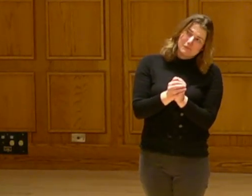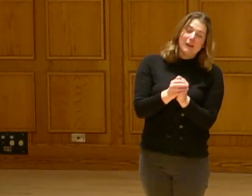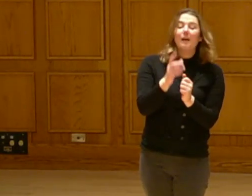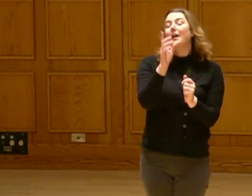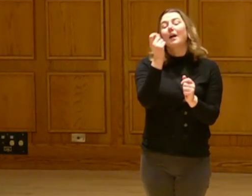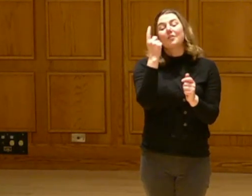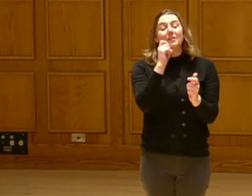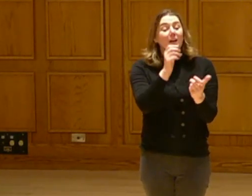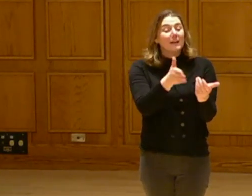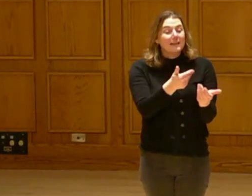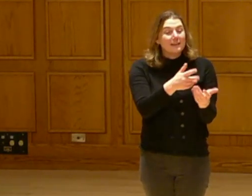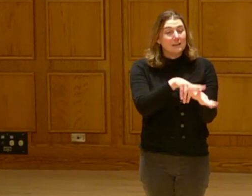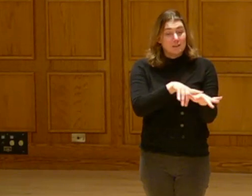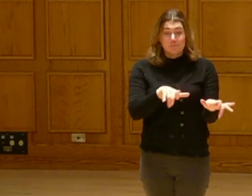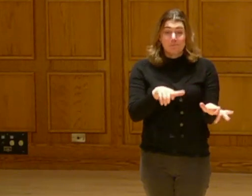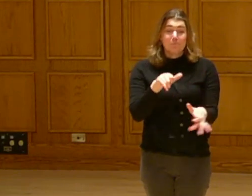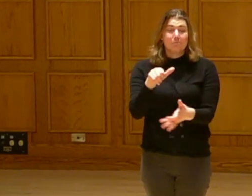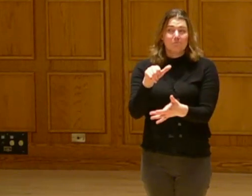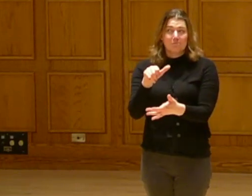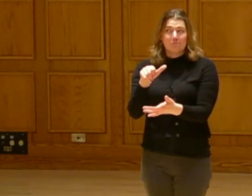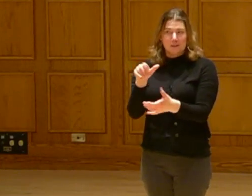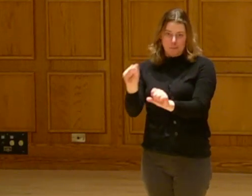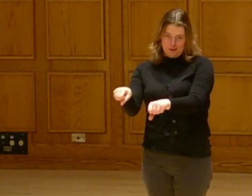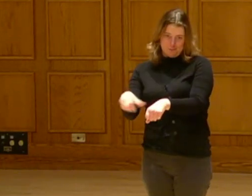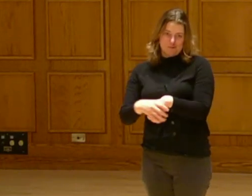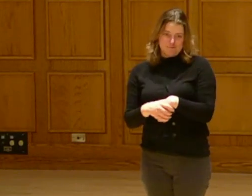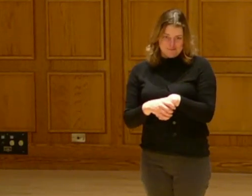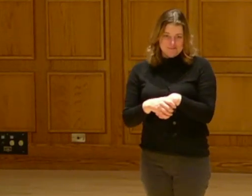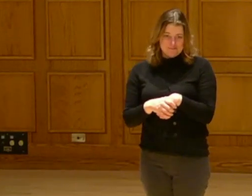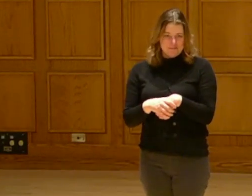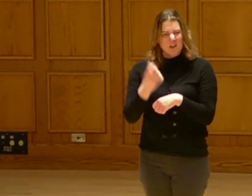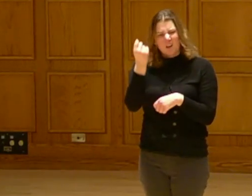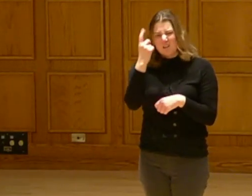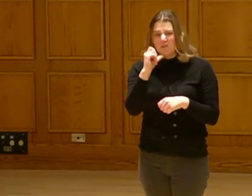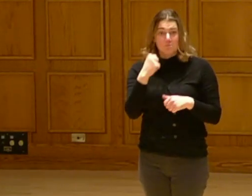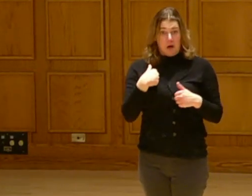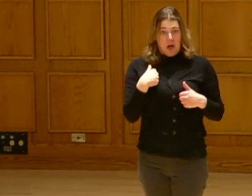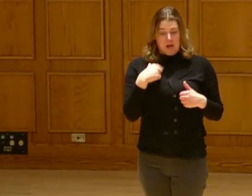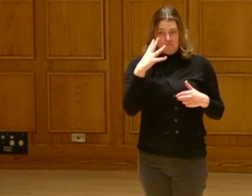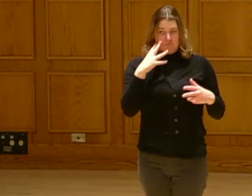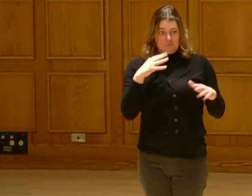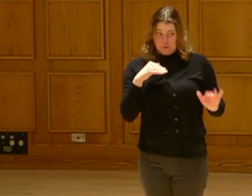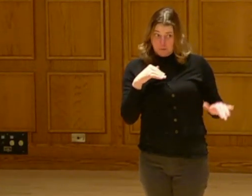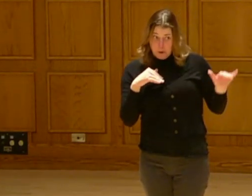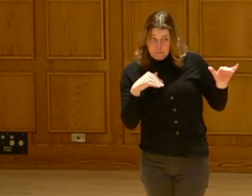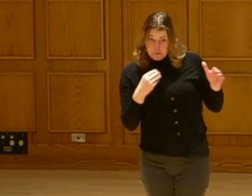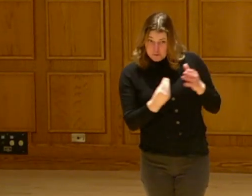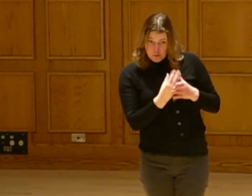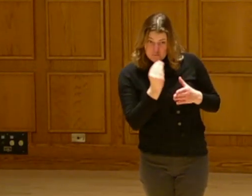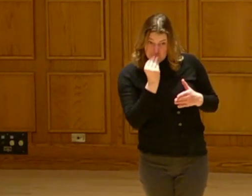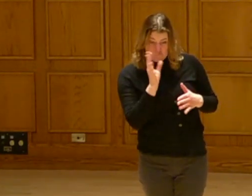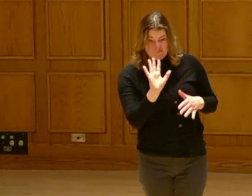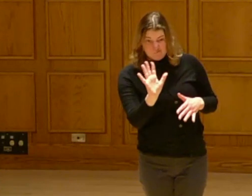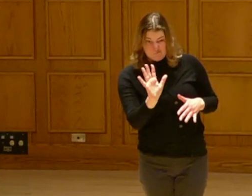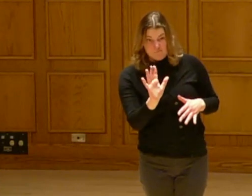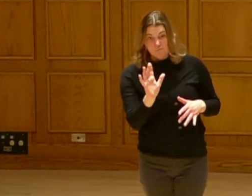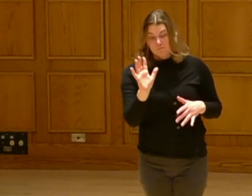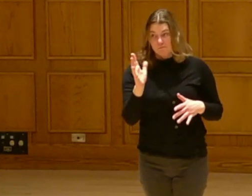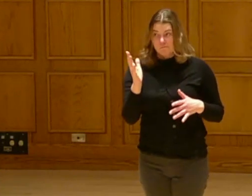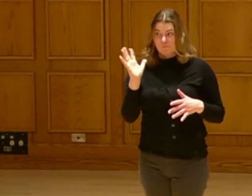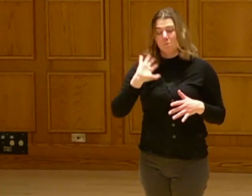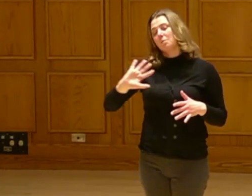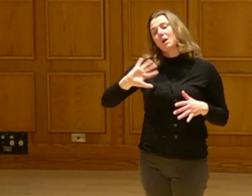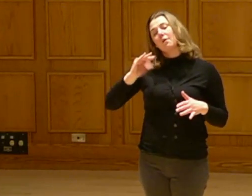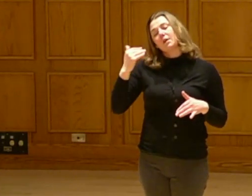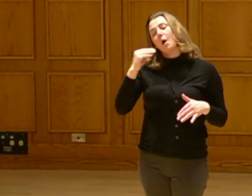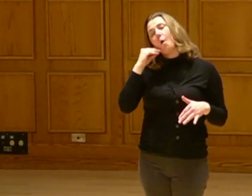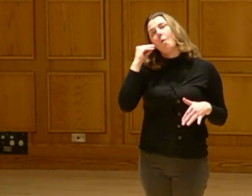It is not easy, but also not impossible.